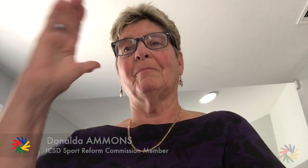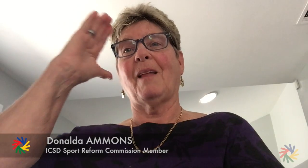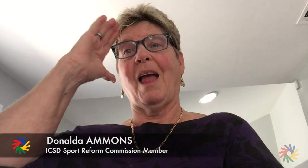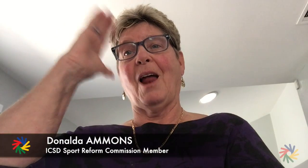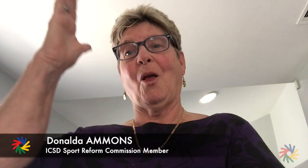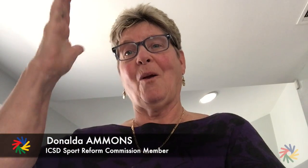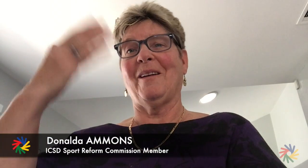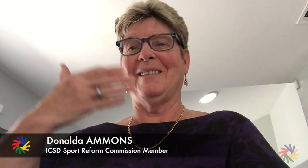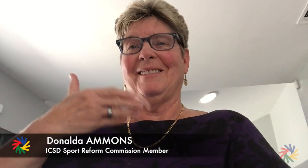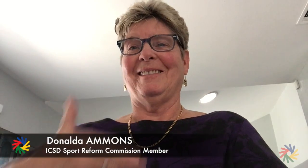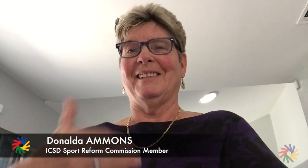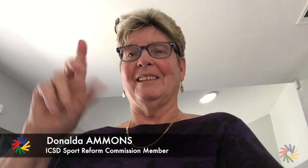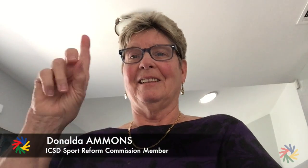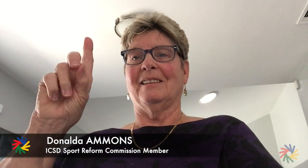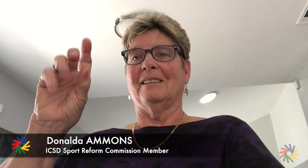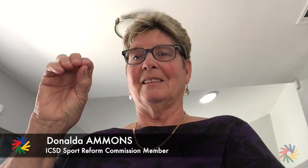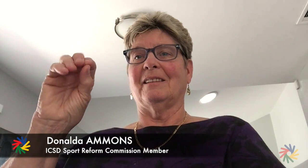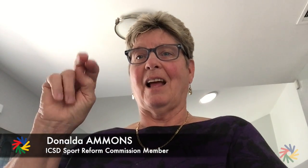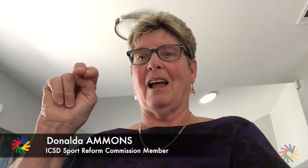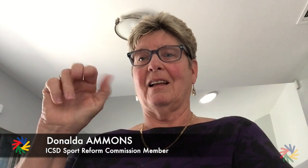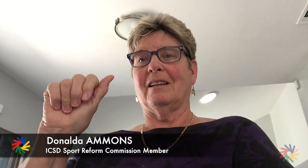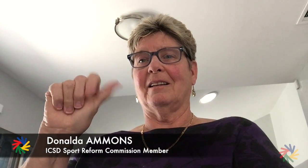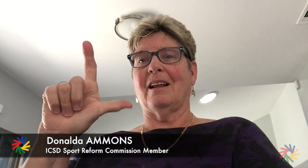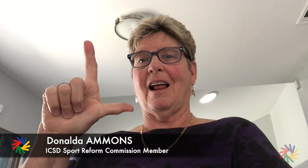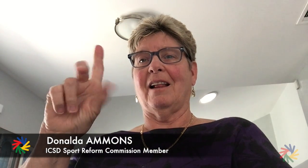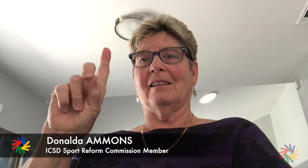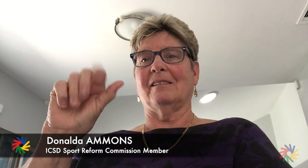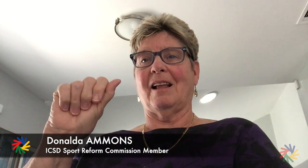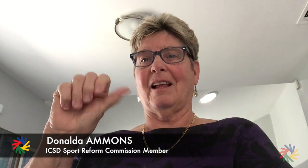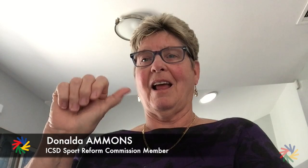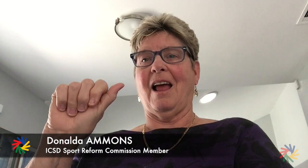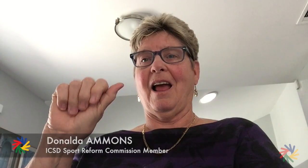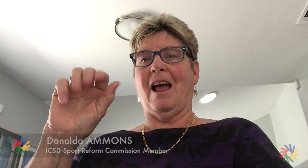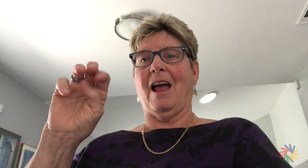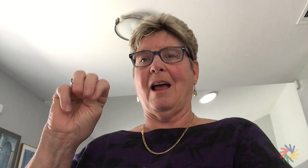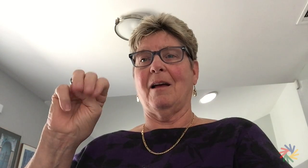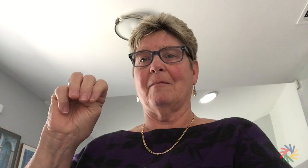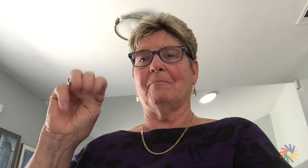Hello, I am Donalda AMMONS,